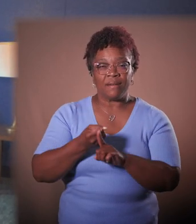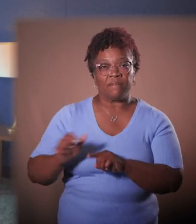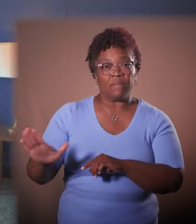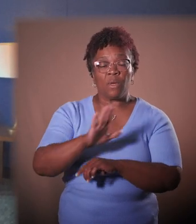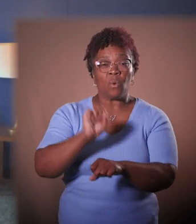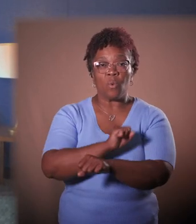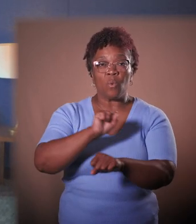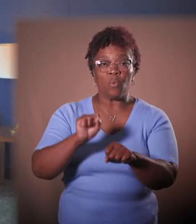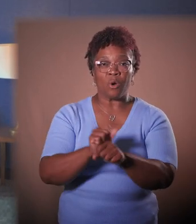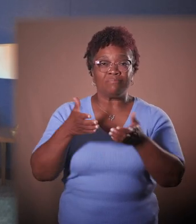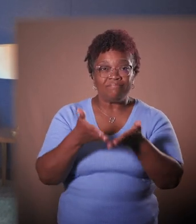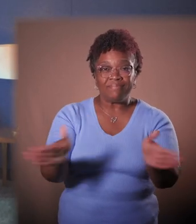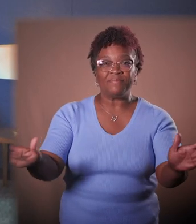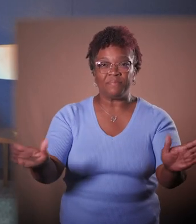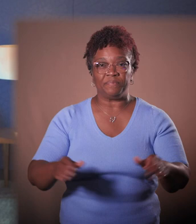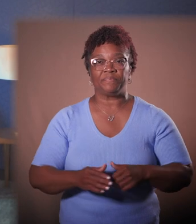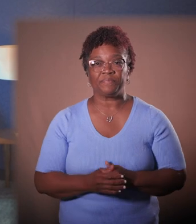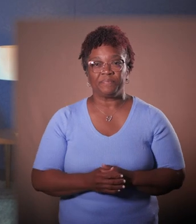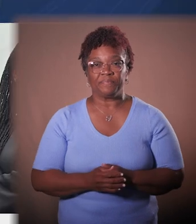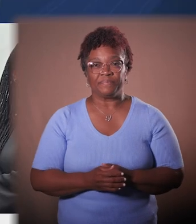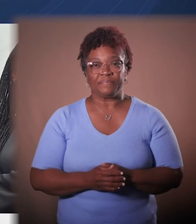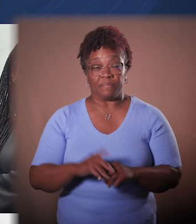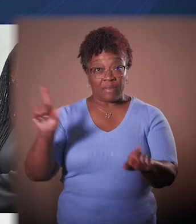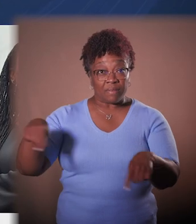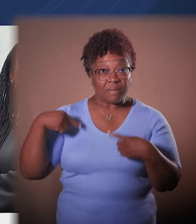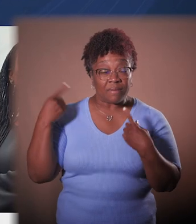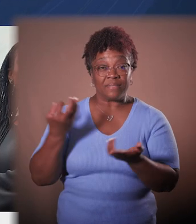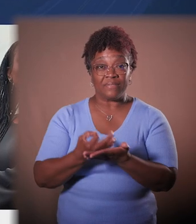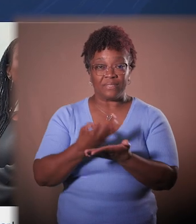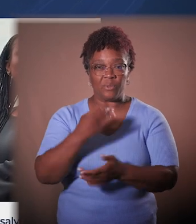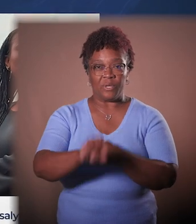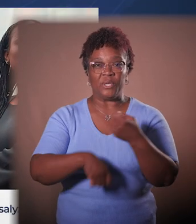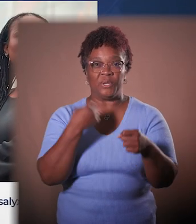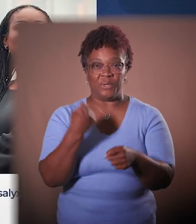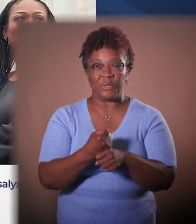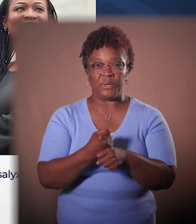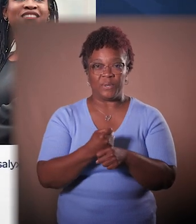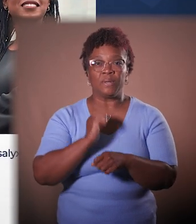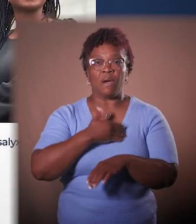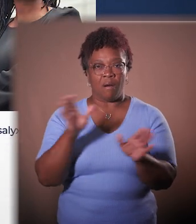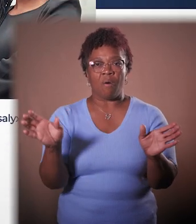of their work through commercialization. So far this fiscal year,